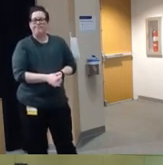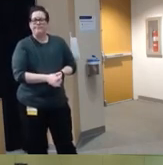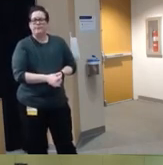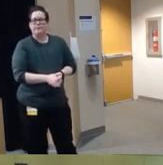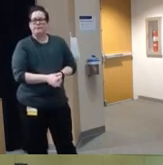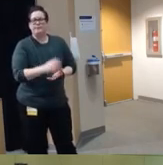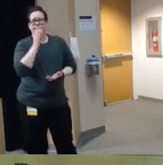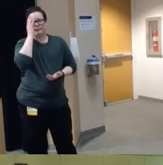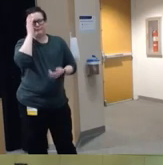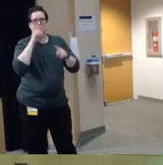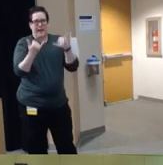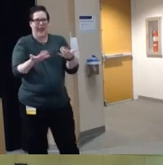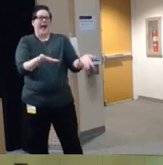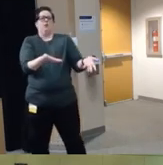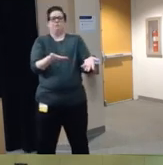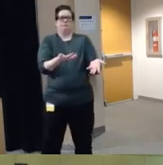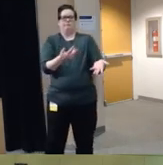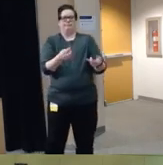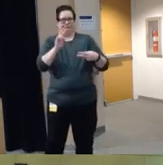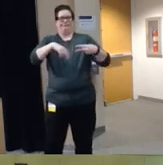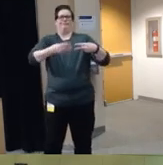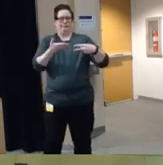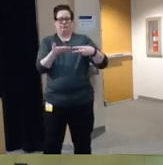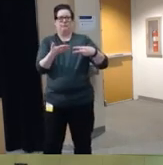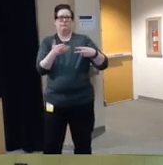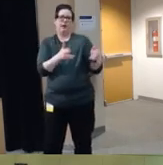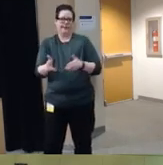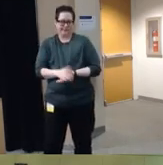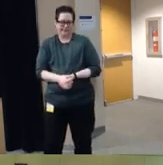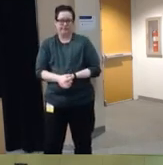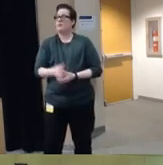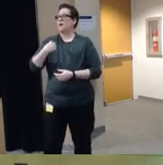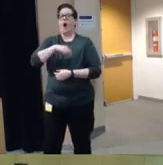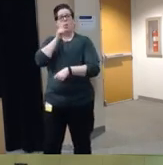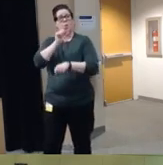is where we are um and so I think for a lot of us working in injury prevention um when we saw this